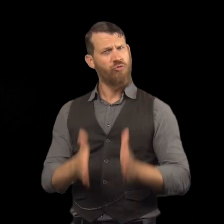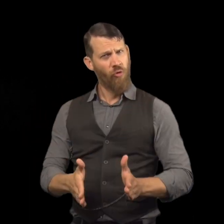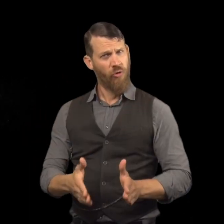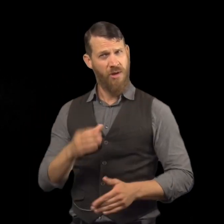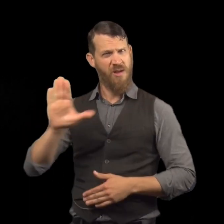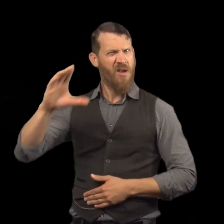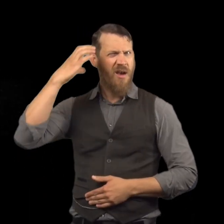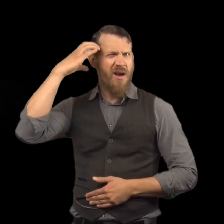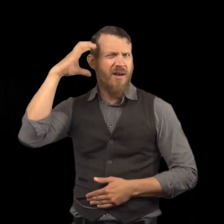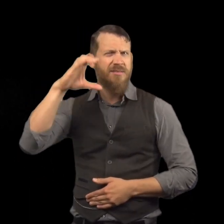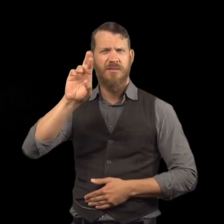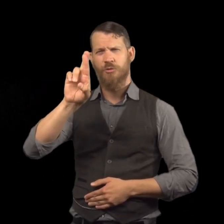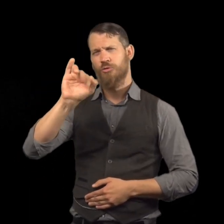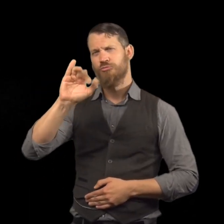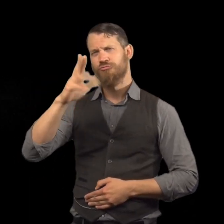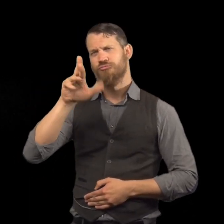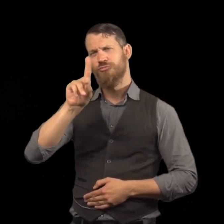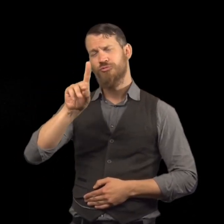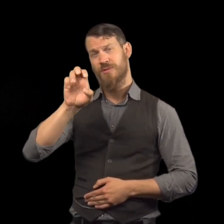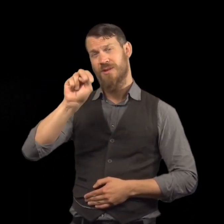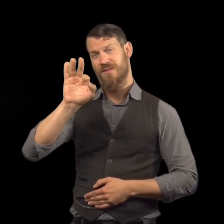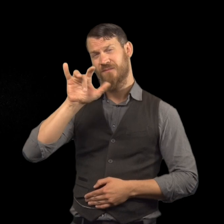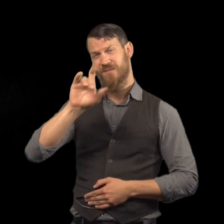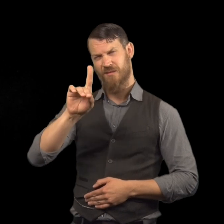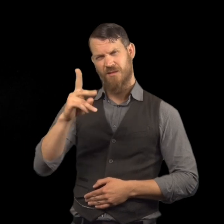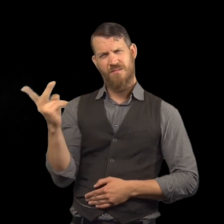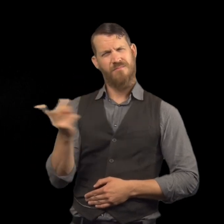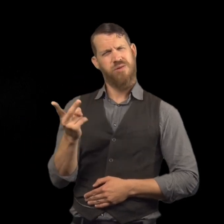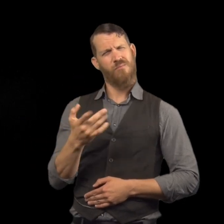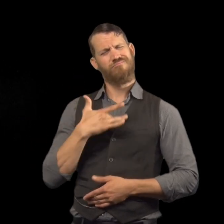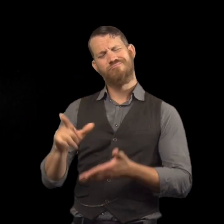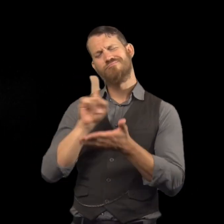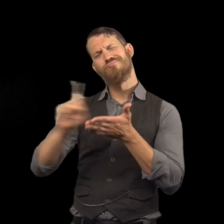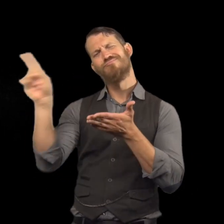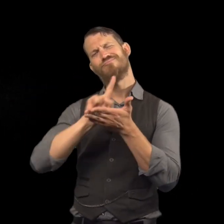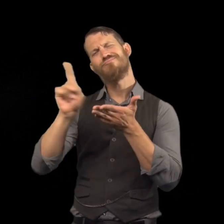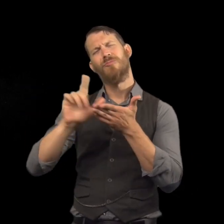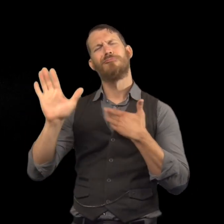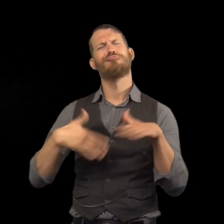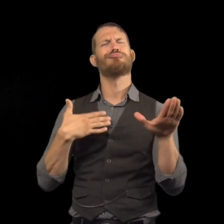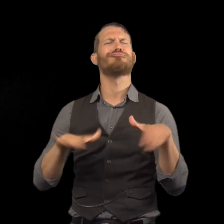Mr. Utterson, who is an attorney, and his cousin, Richard Enfield,